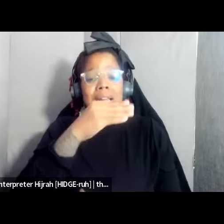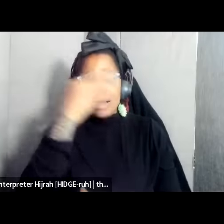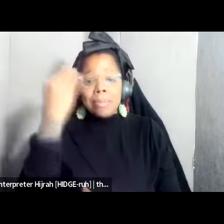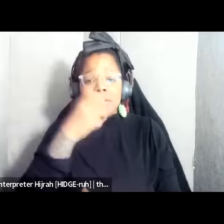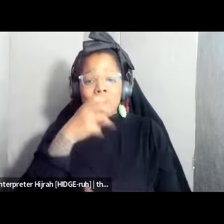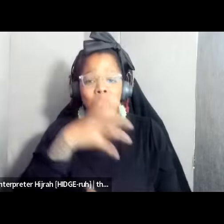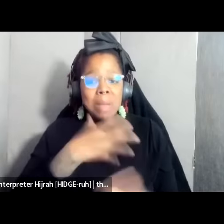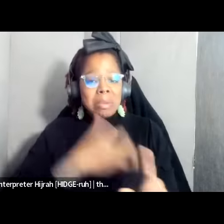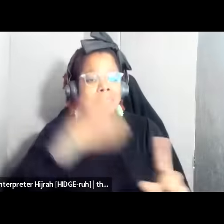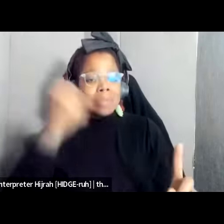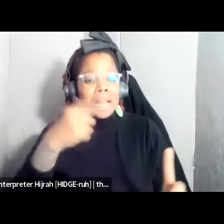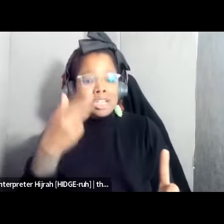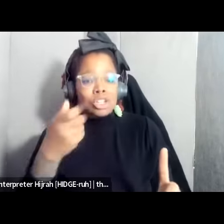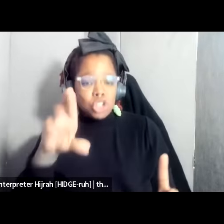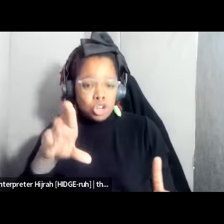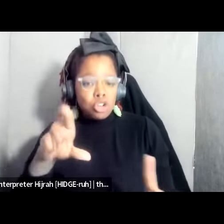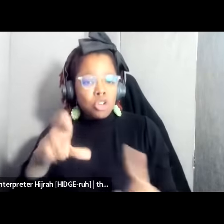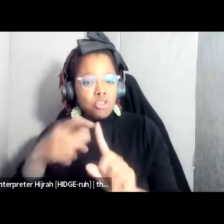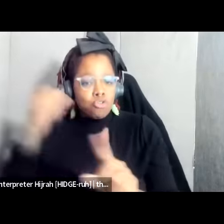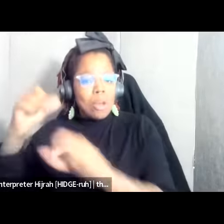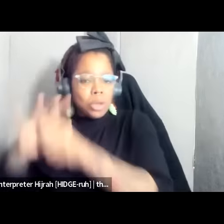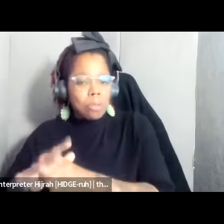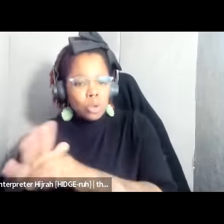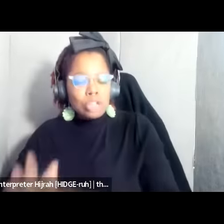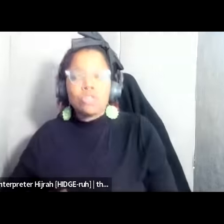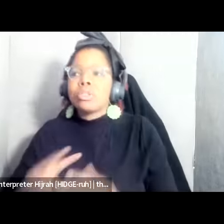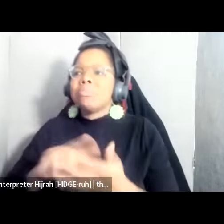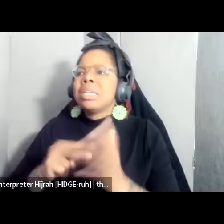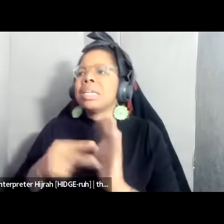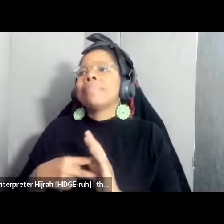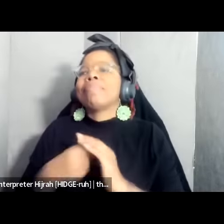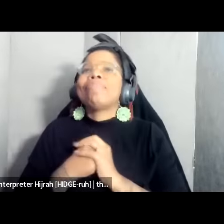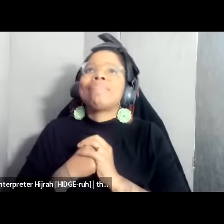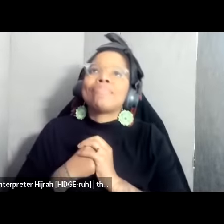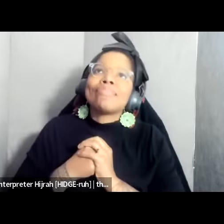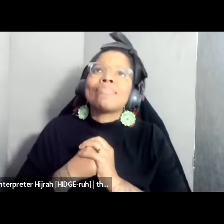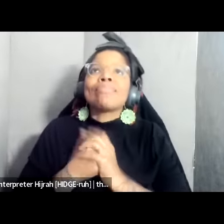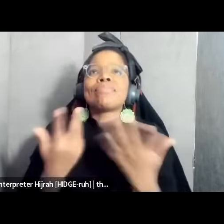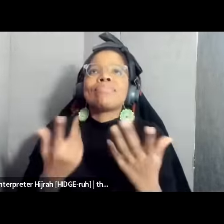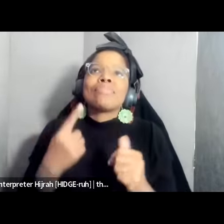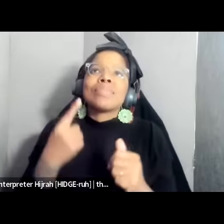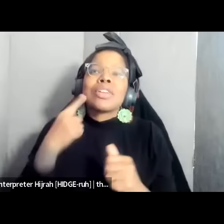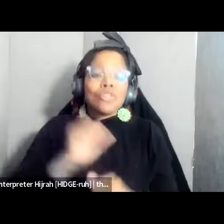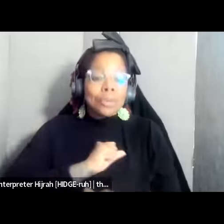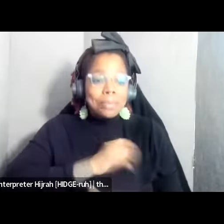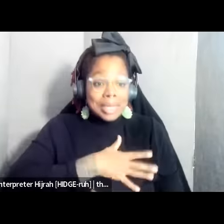their oppressors in a sense that like you could say for Palestinian women they are